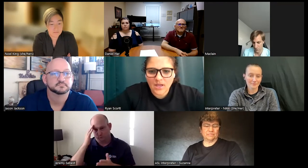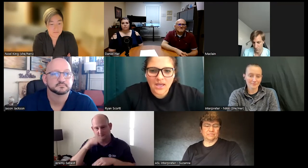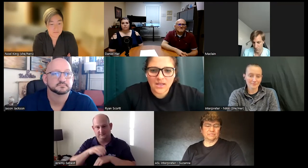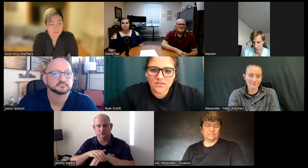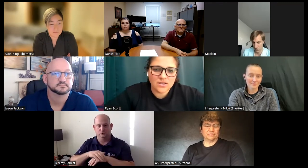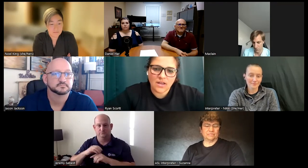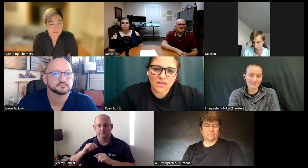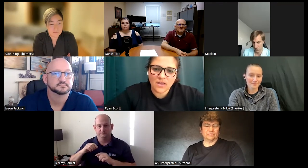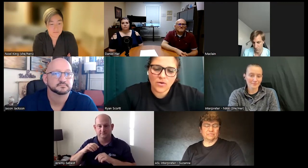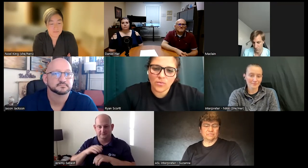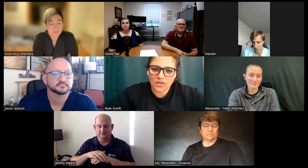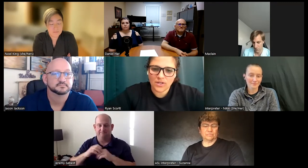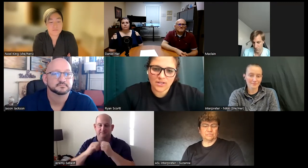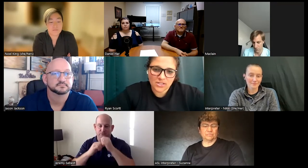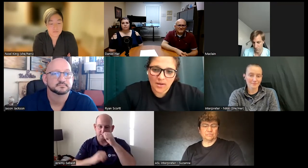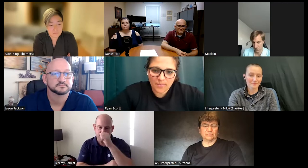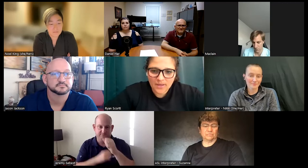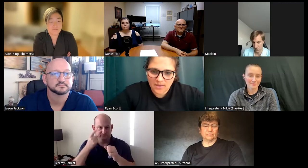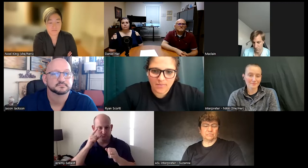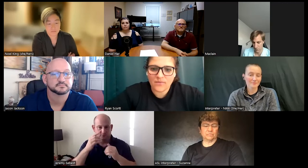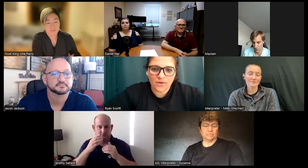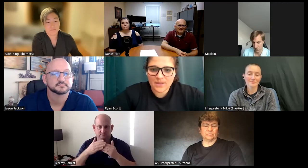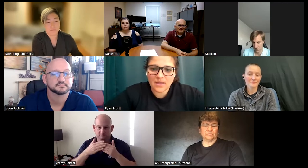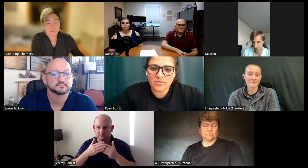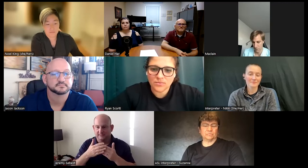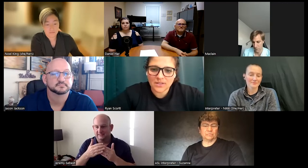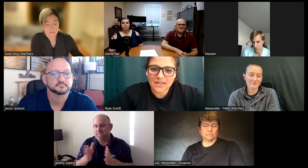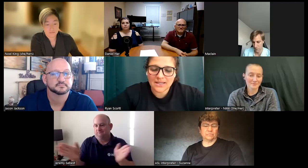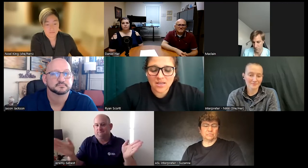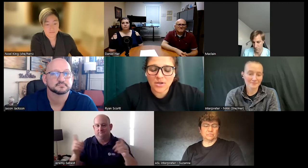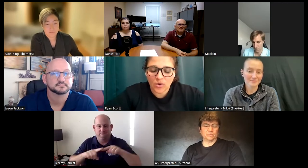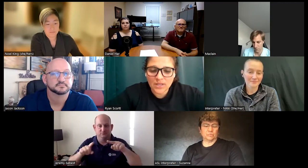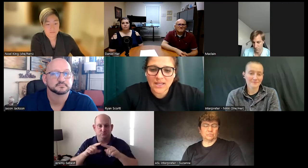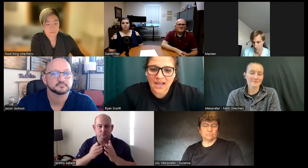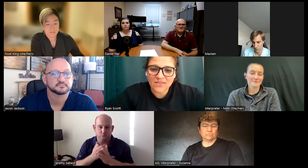and nothing would stop him for being able to really keep going and having